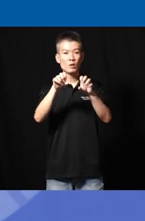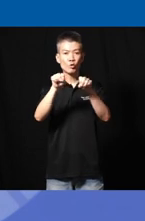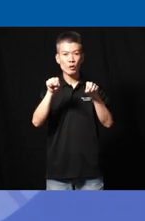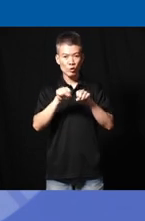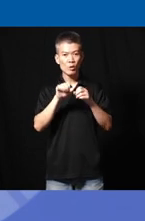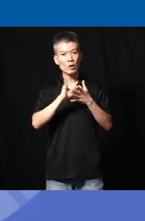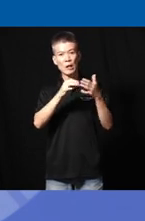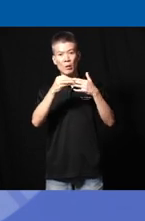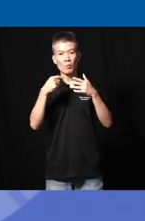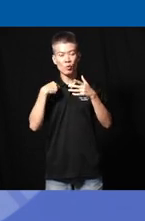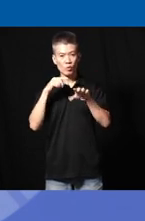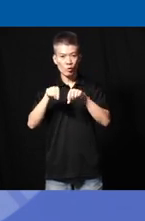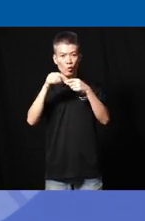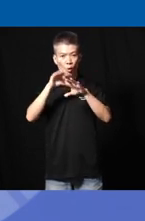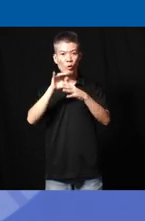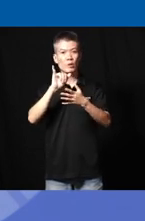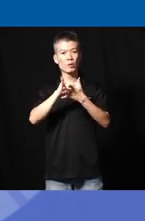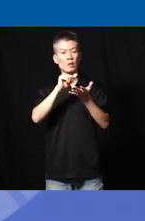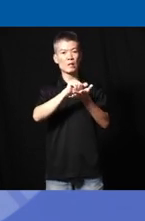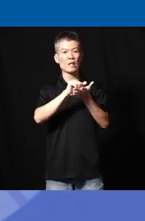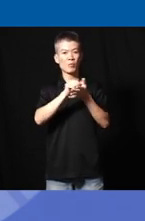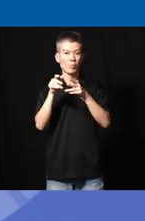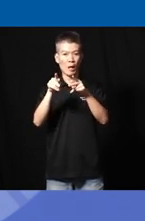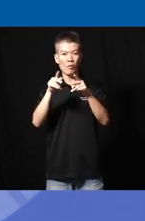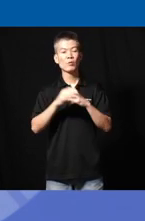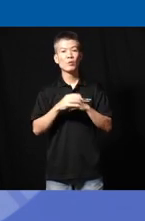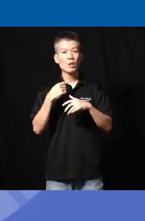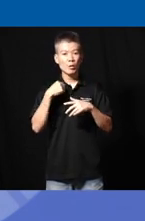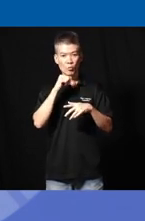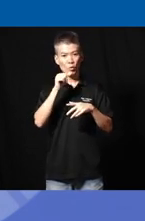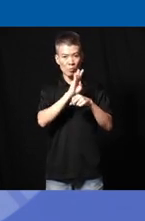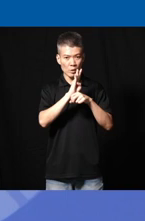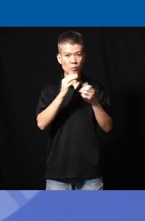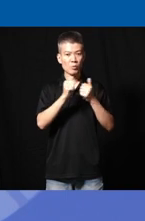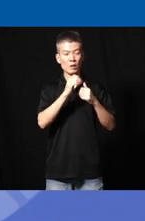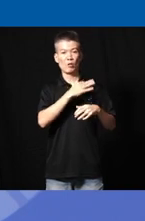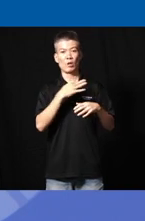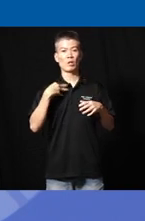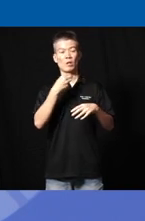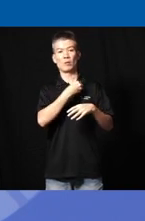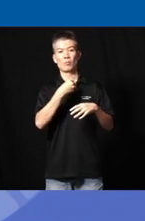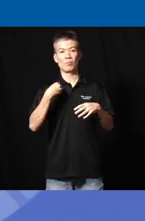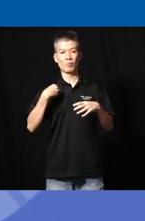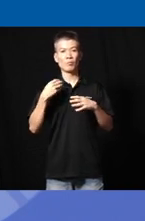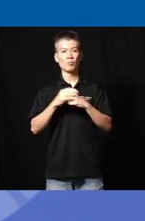that led me to embark on this academic path when I'm not busy being a faculty member I wear a more